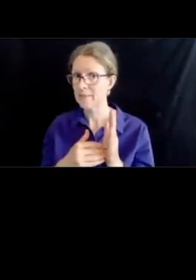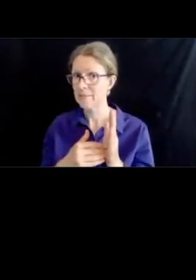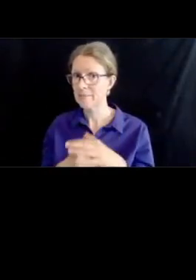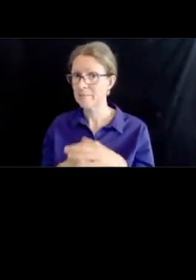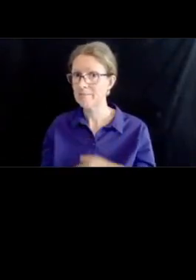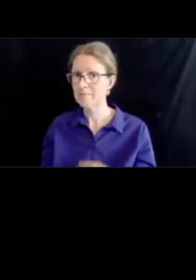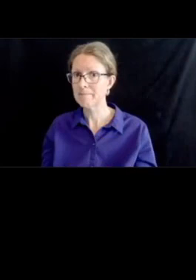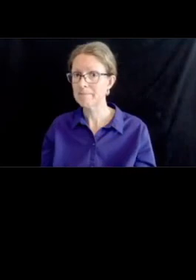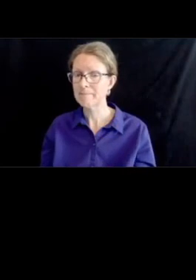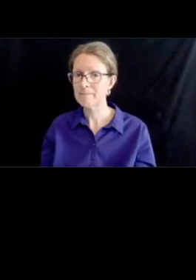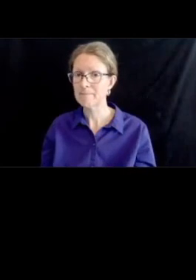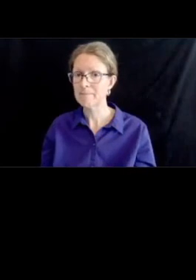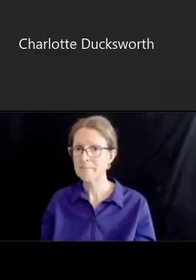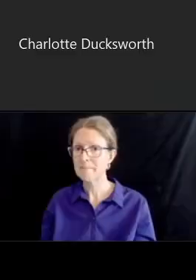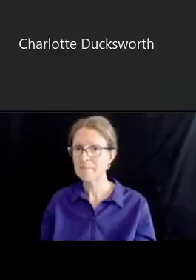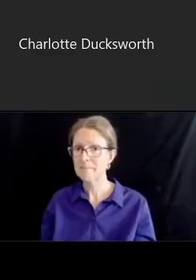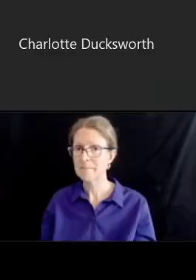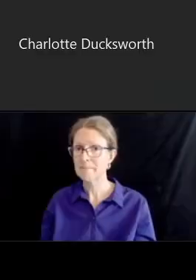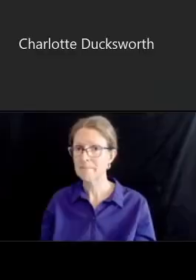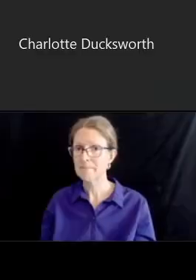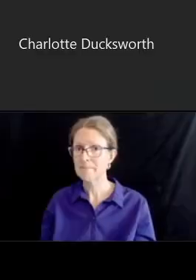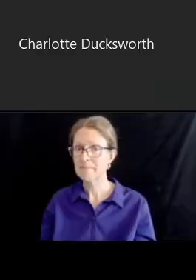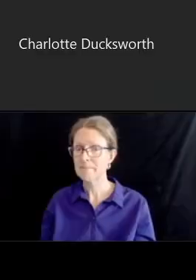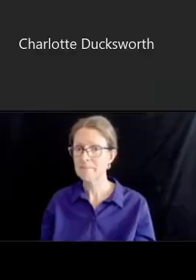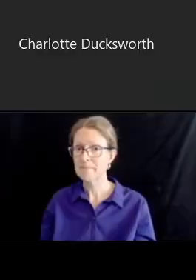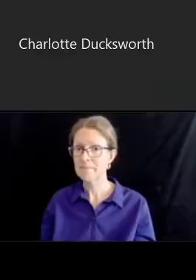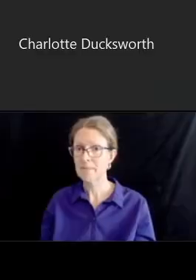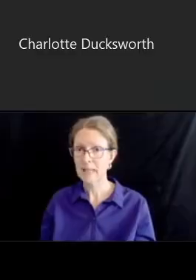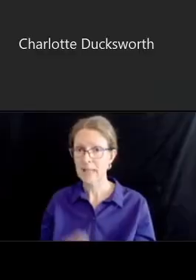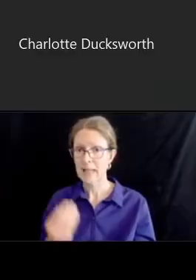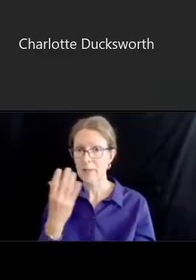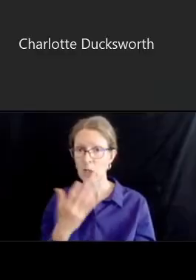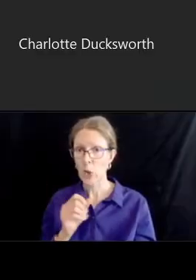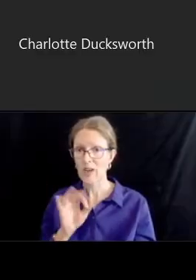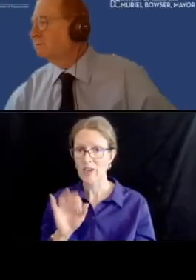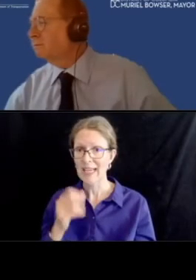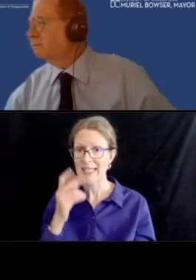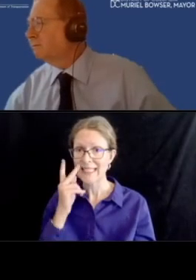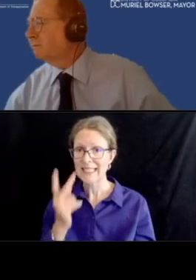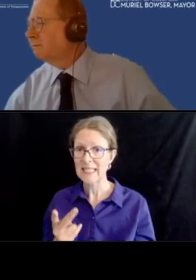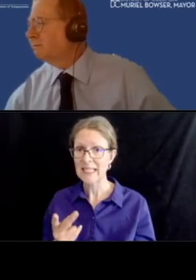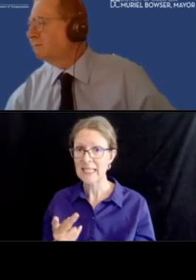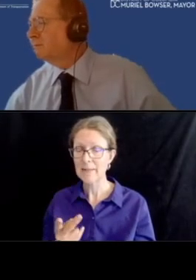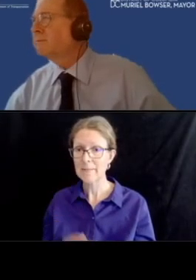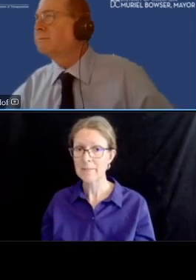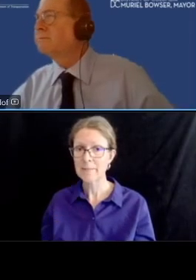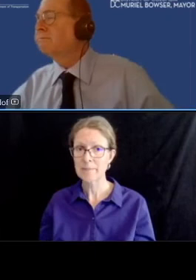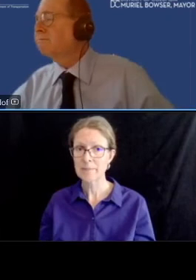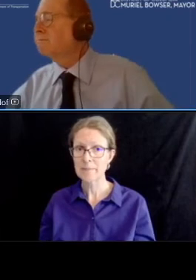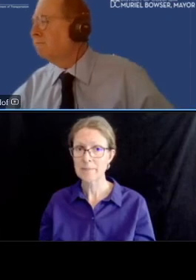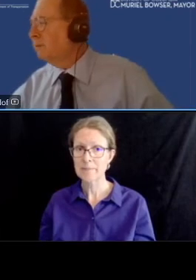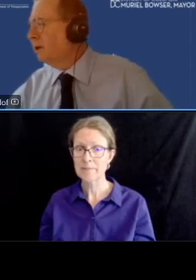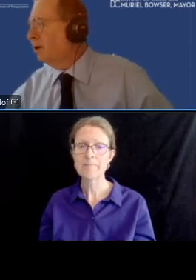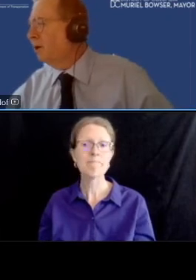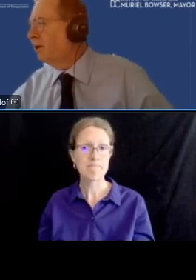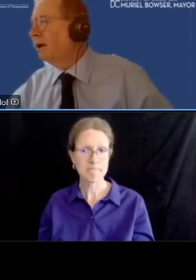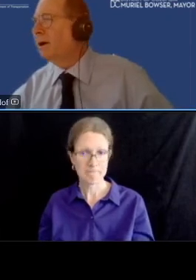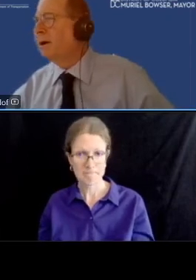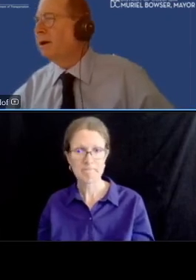yes thank you great all right we're now going to go into the closing portion of the meeting